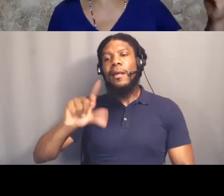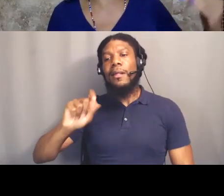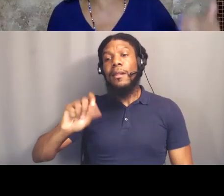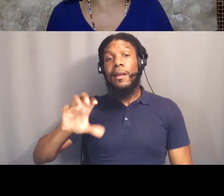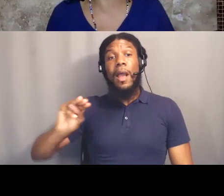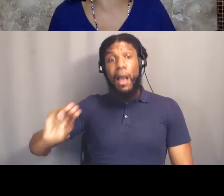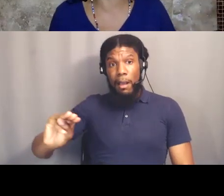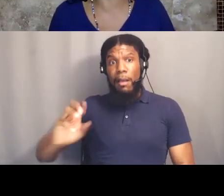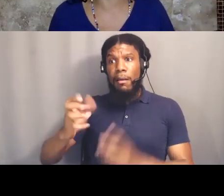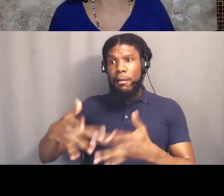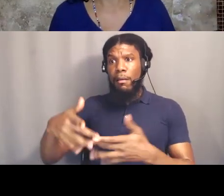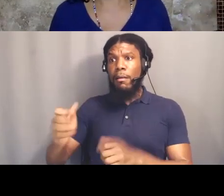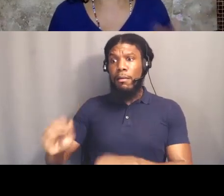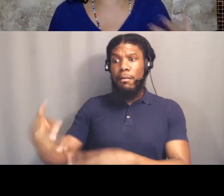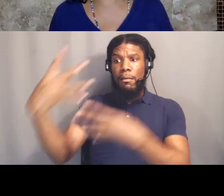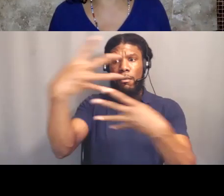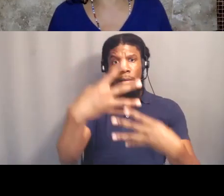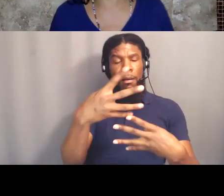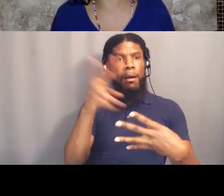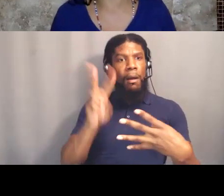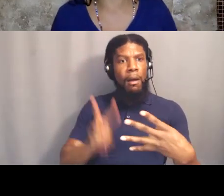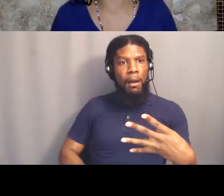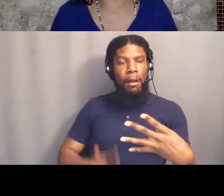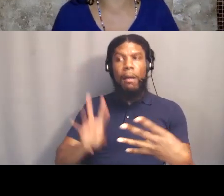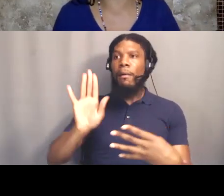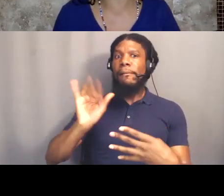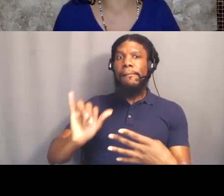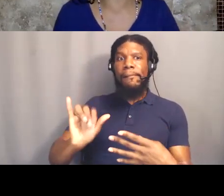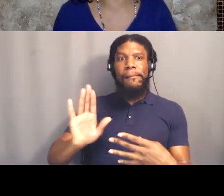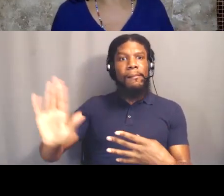the life stories of our people who were killed by police.